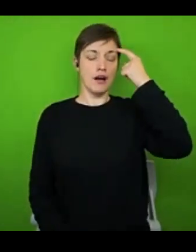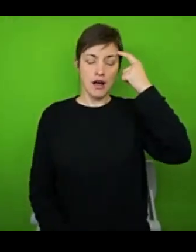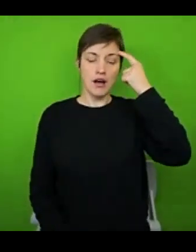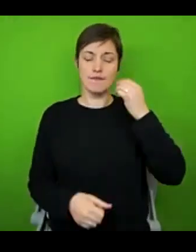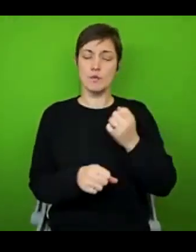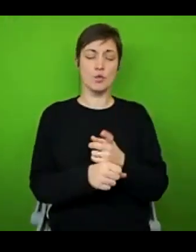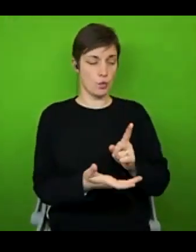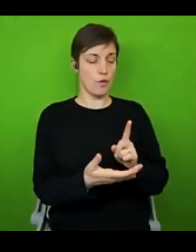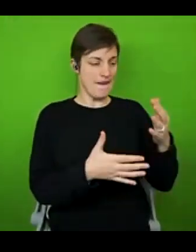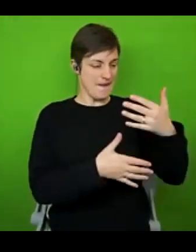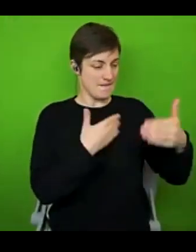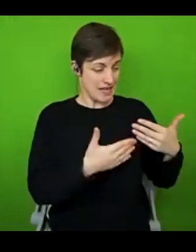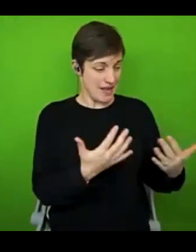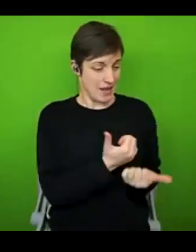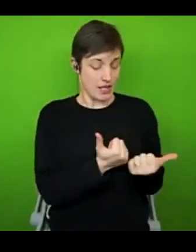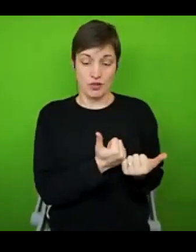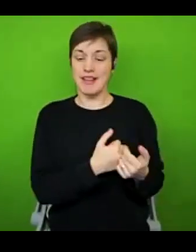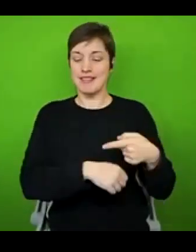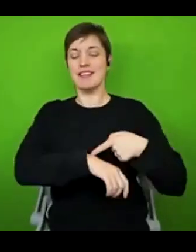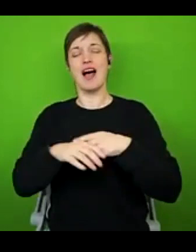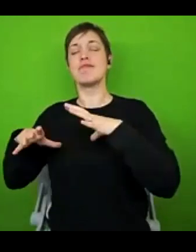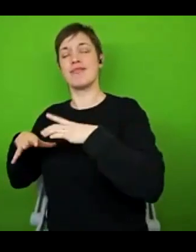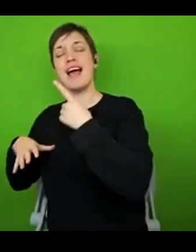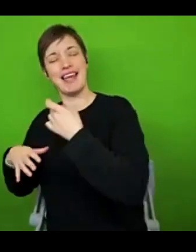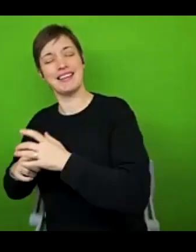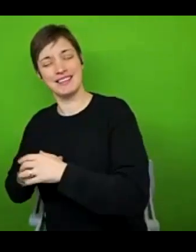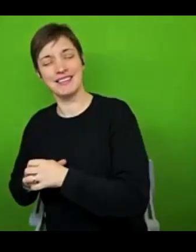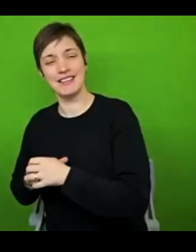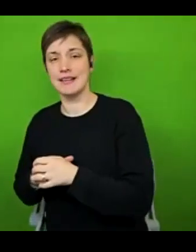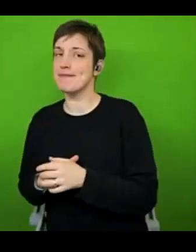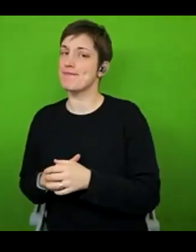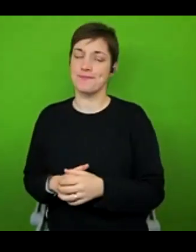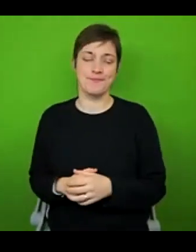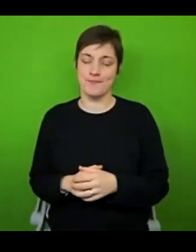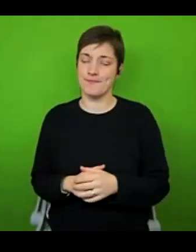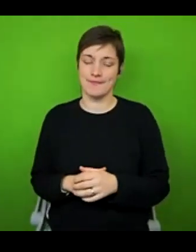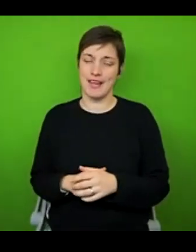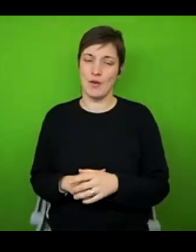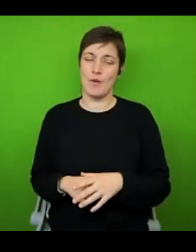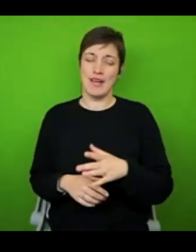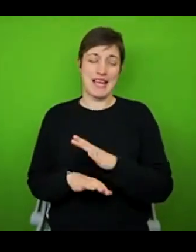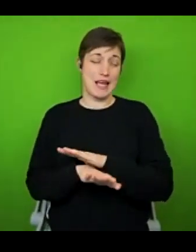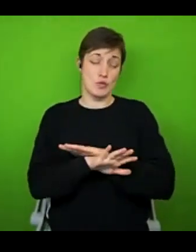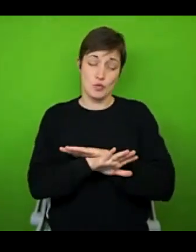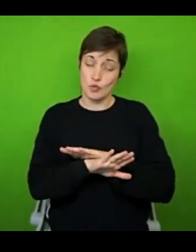giving myself more time to rest. And let me tell you right now, that is so flippin silly.